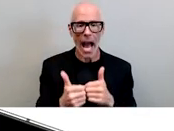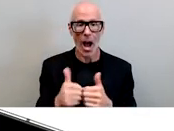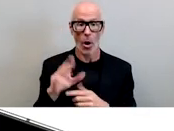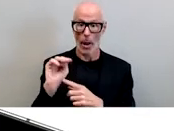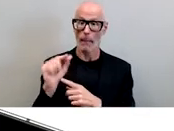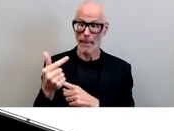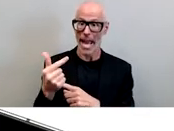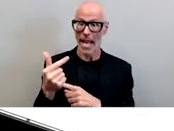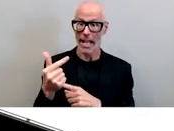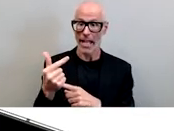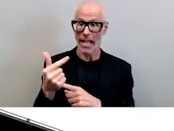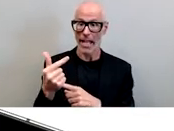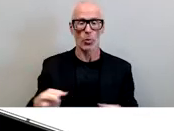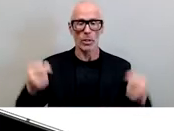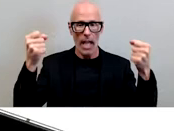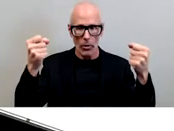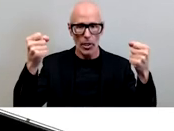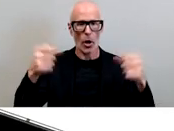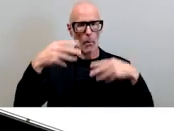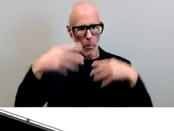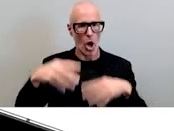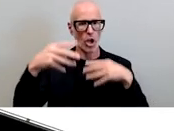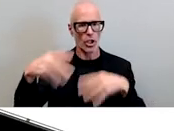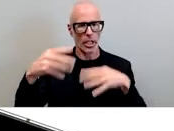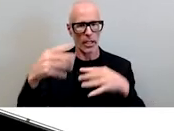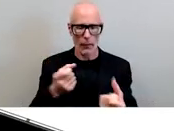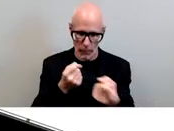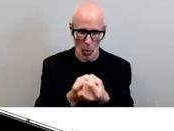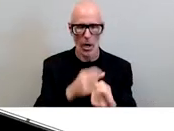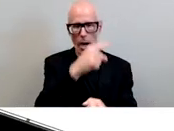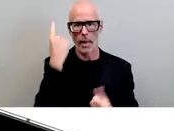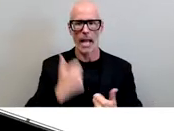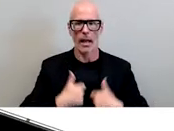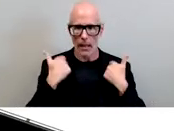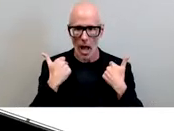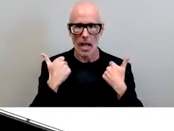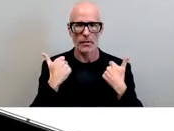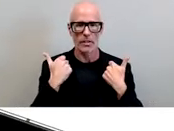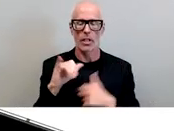marching in the streets for black lives with her performative activism in june 2020